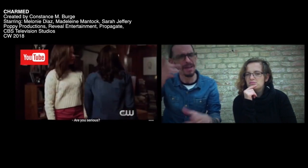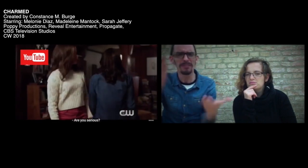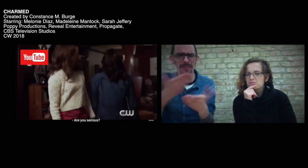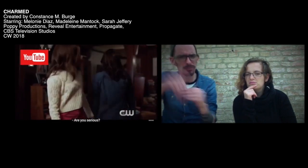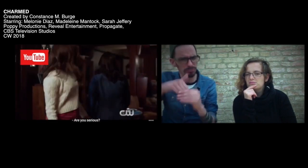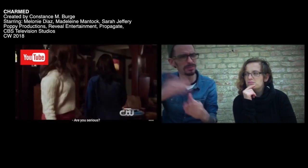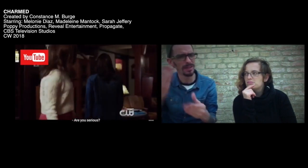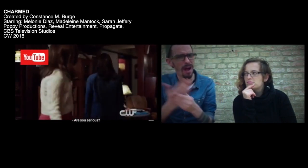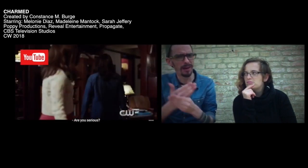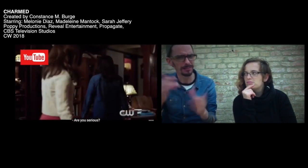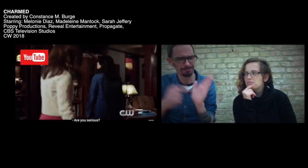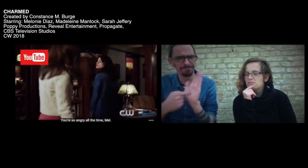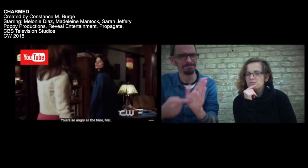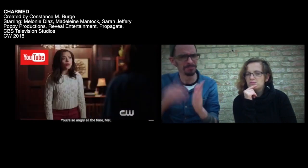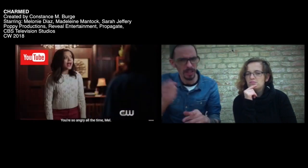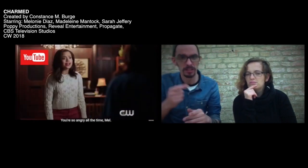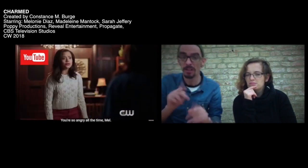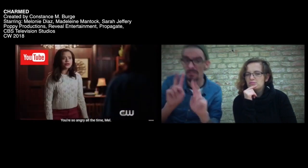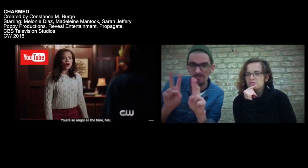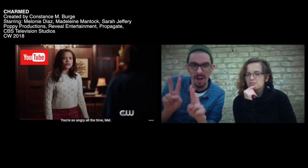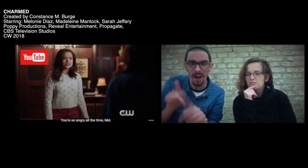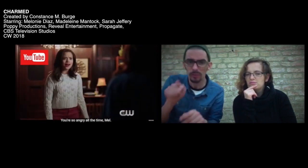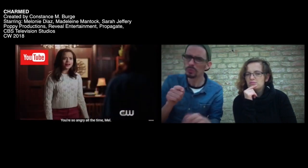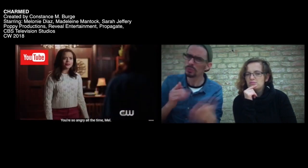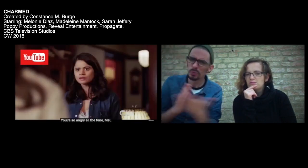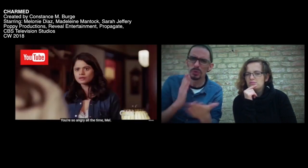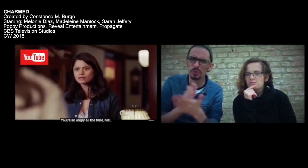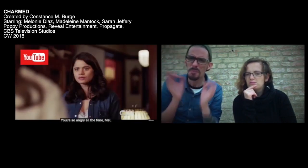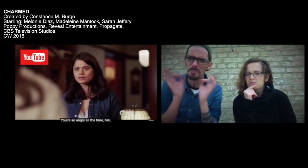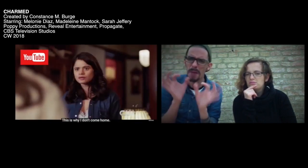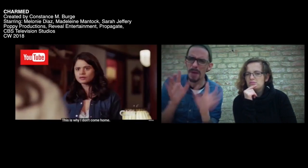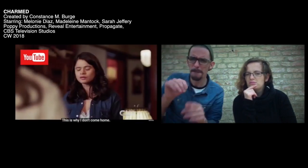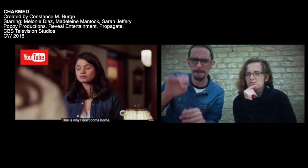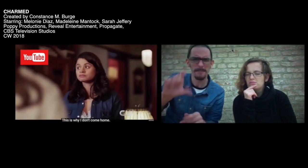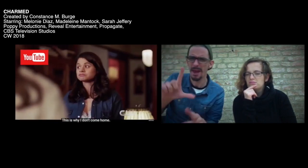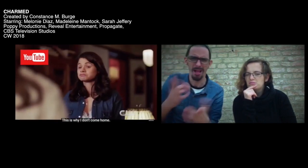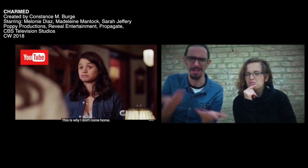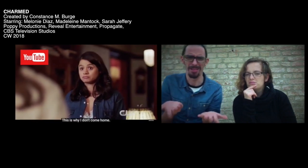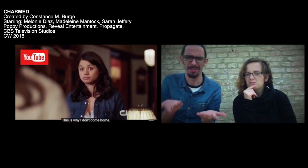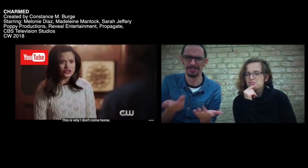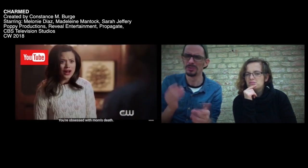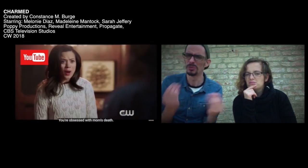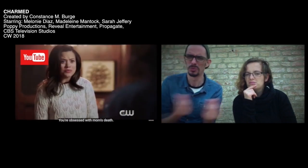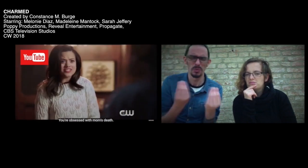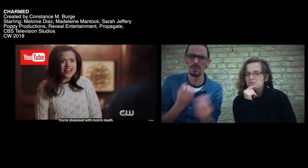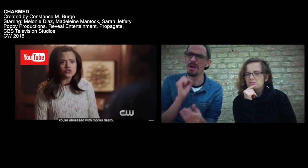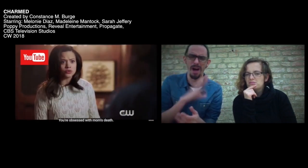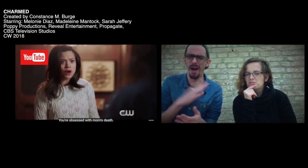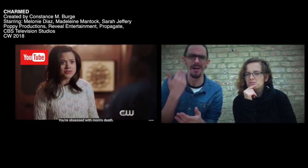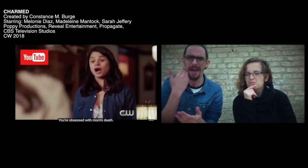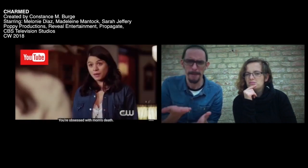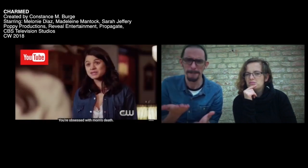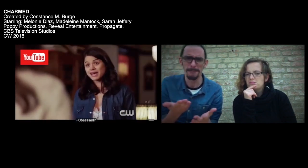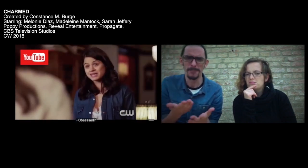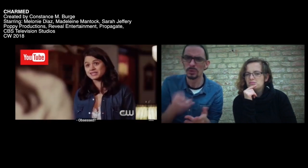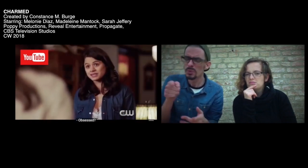[Ja, ich weiß was in der Akte steht.] [Ist das dein Ernst? Du bist die ganze Zeit so wütend, Mel.] [Das ist der Grund, warum ich nicht nach Hause komme.]